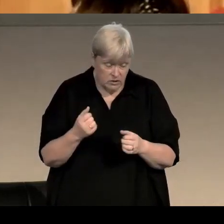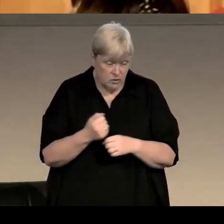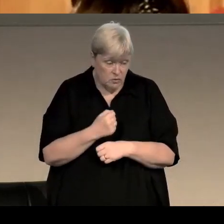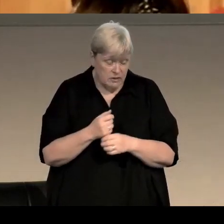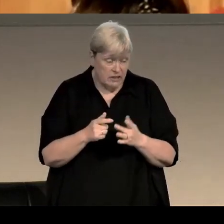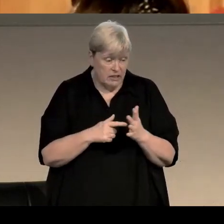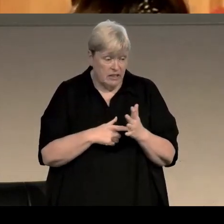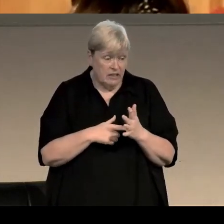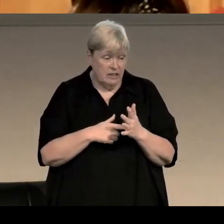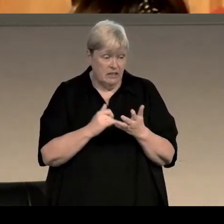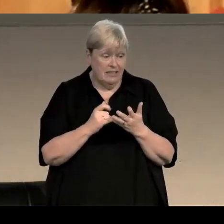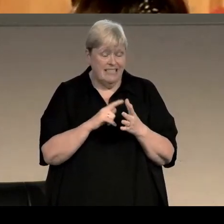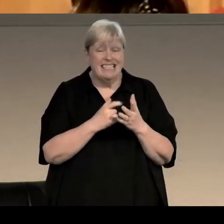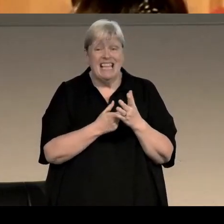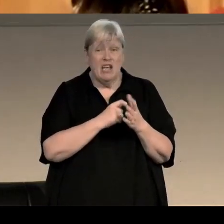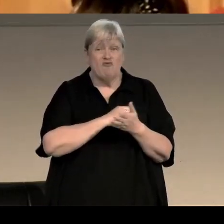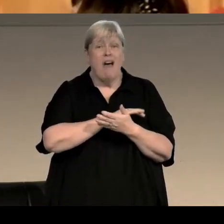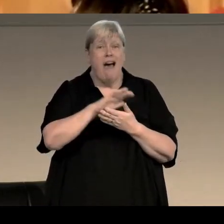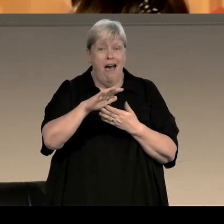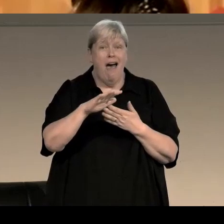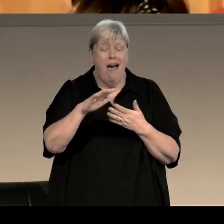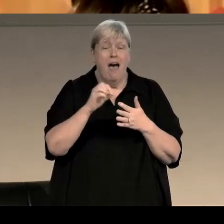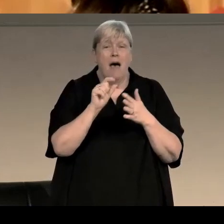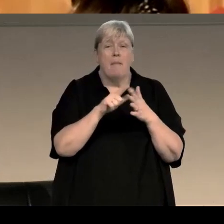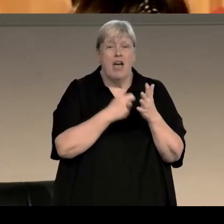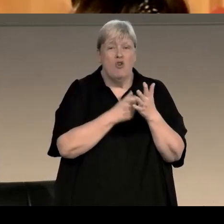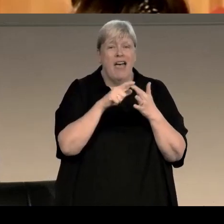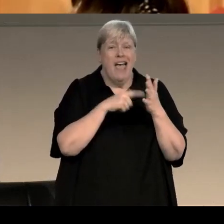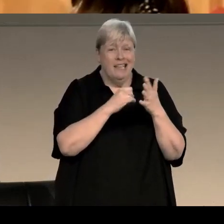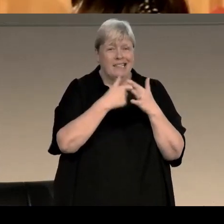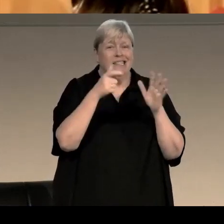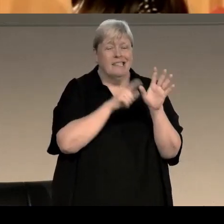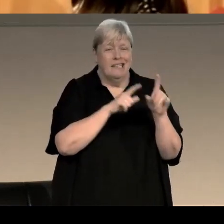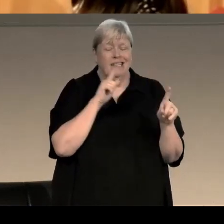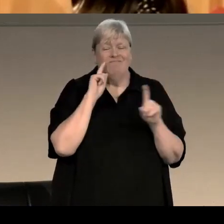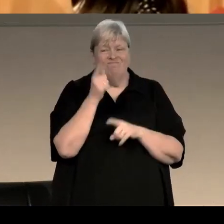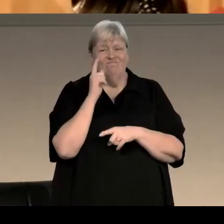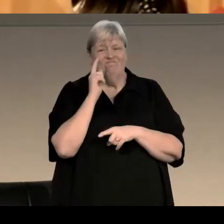was Sarah Paretsky's first novel, Indemnity Only, and that for me was a really transformative moment.